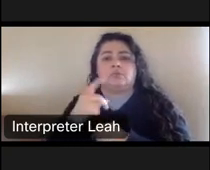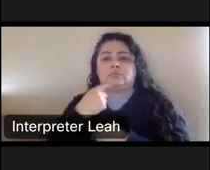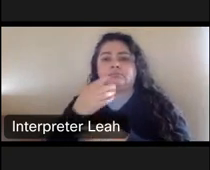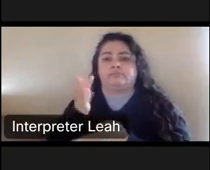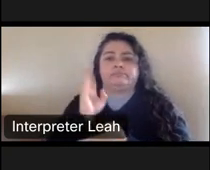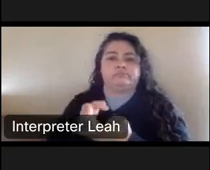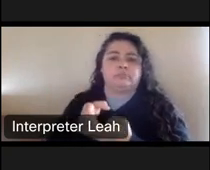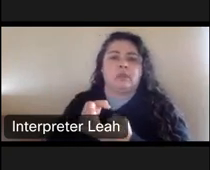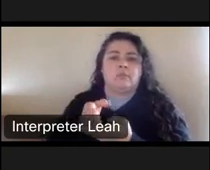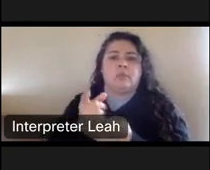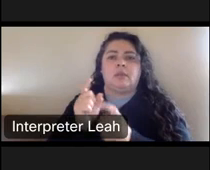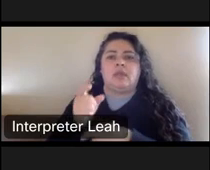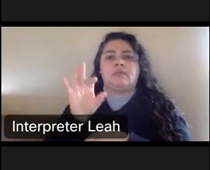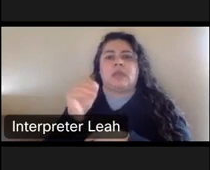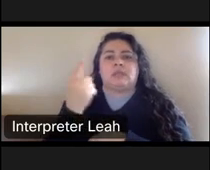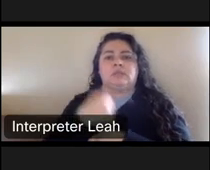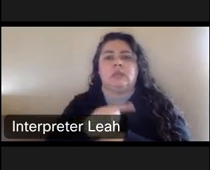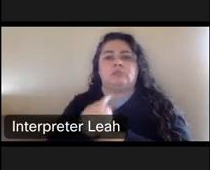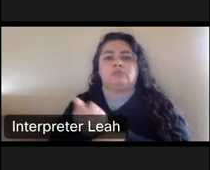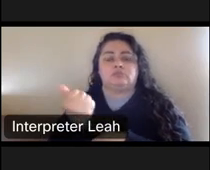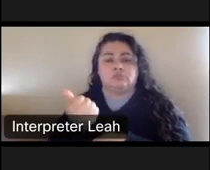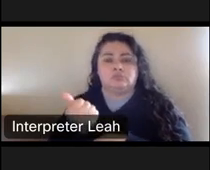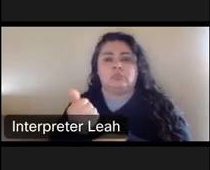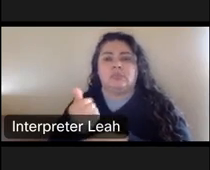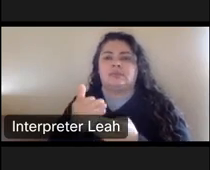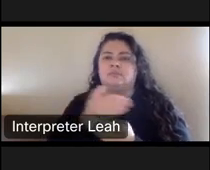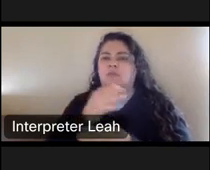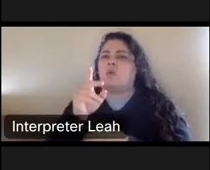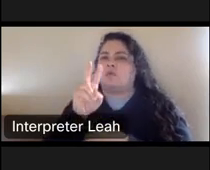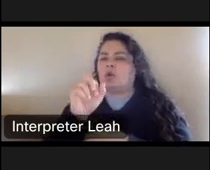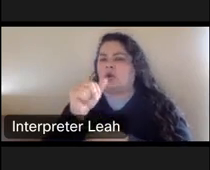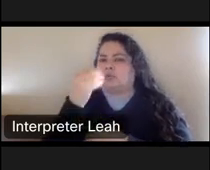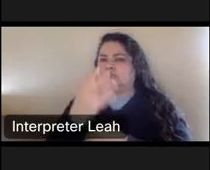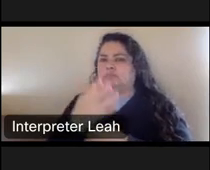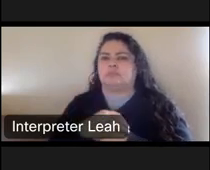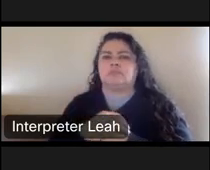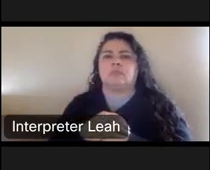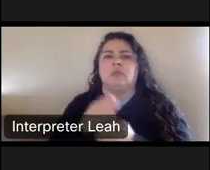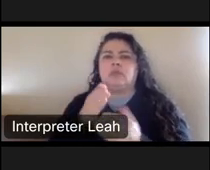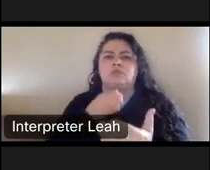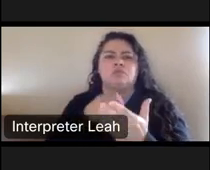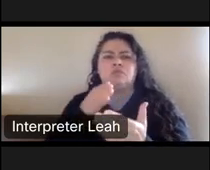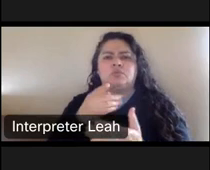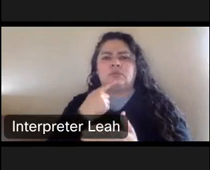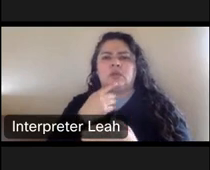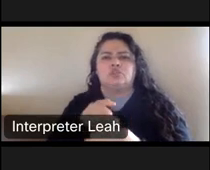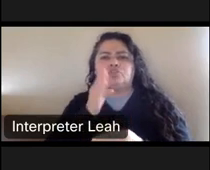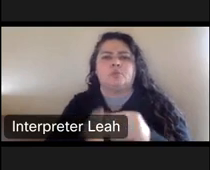Now, again, this is before Barbara, but he immediately sued alleging termination of the permit. What violated. the permit what violated